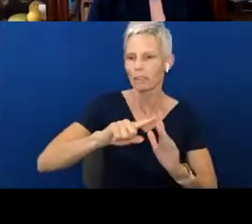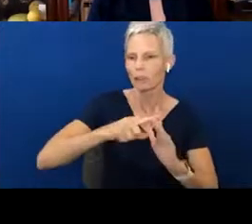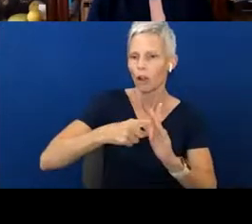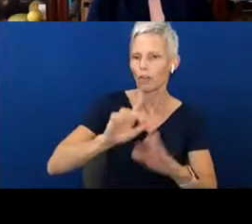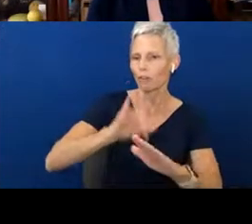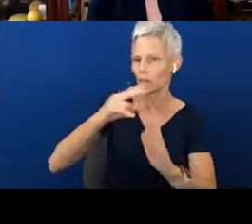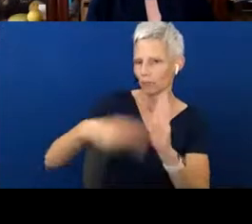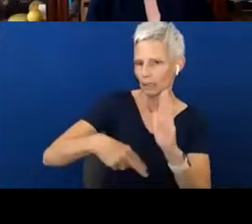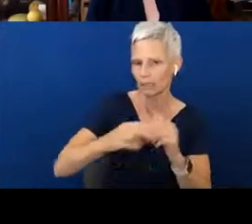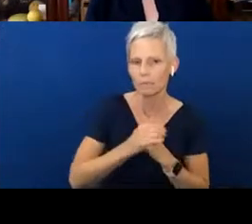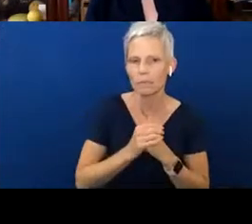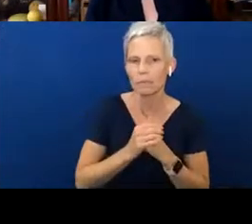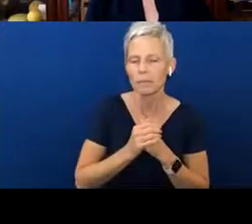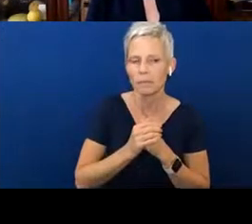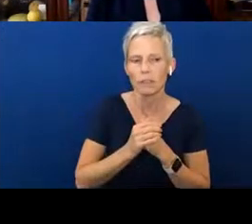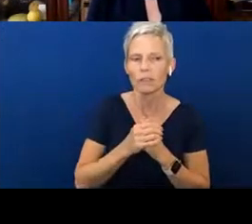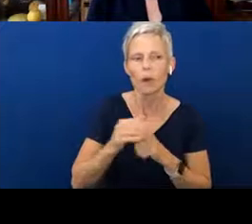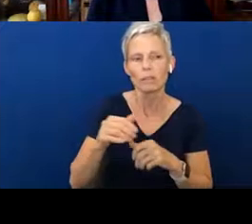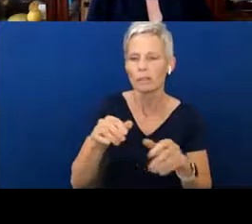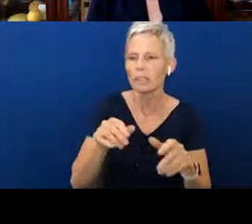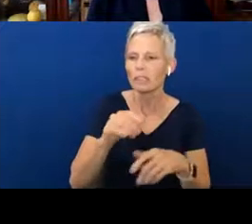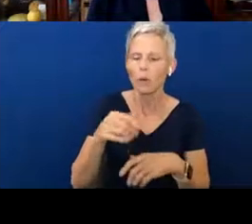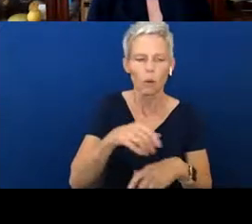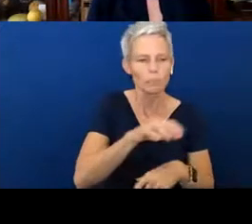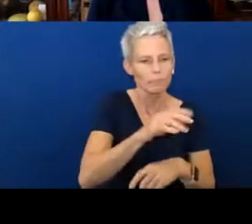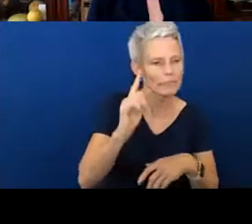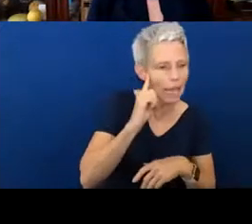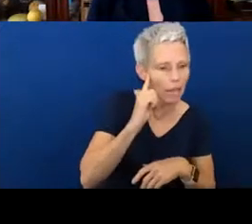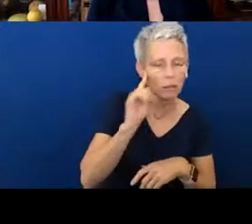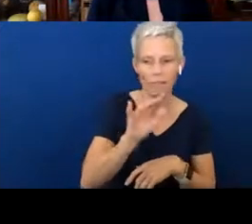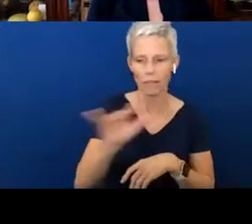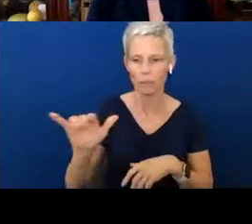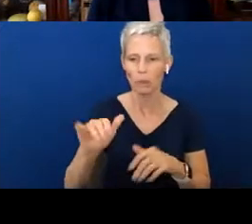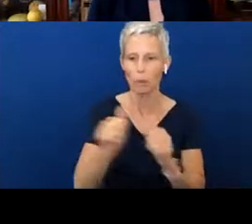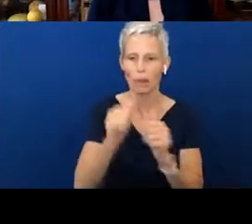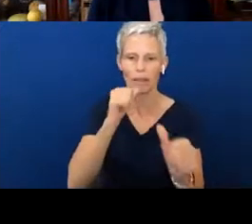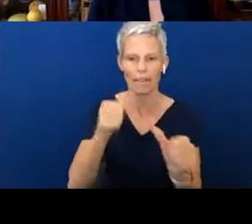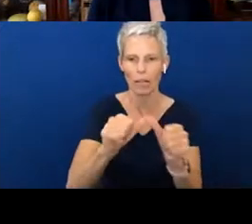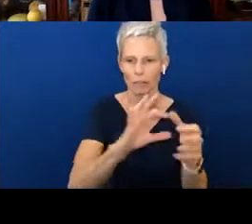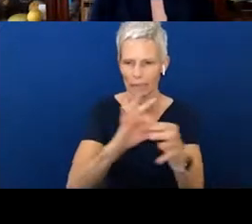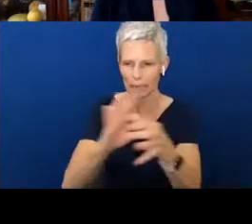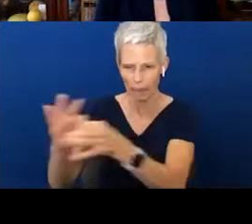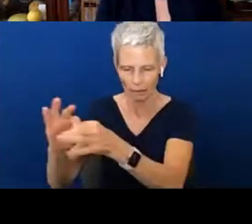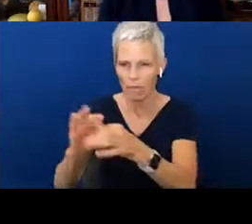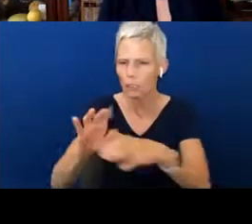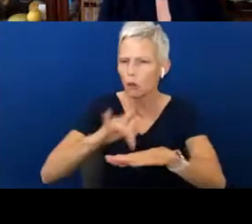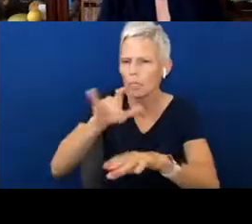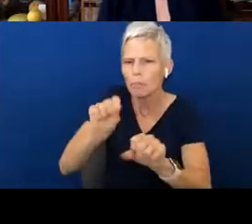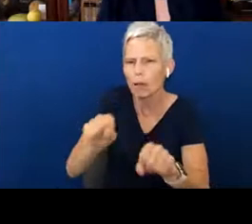As you said, associating sound and finger spelling with letters. Doing that as early as possible. When we're reading a story,